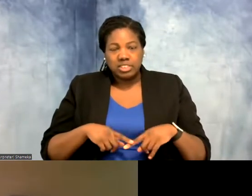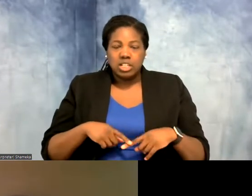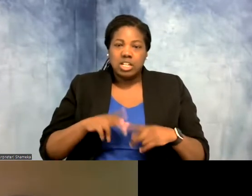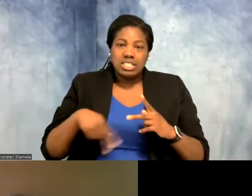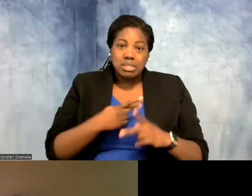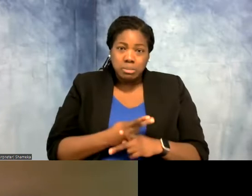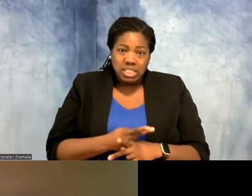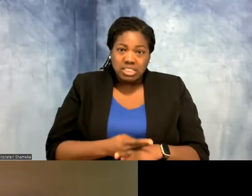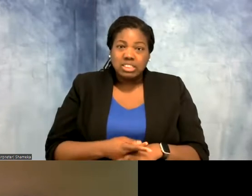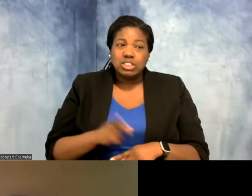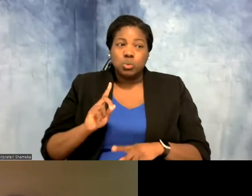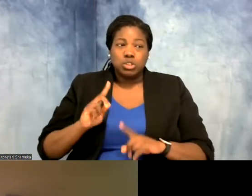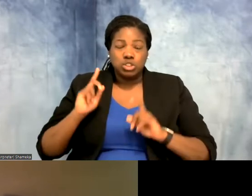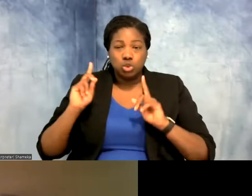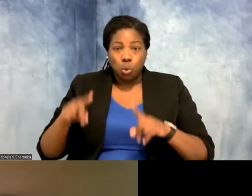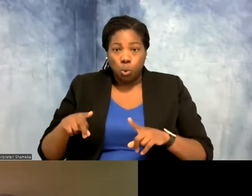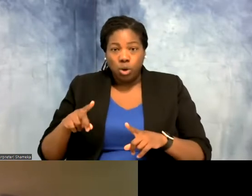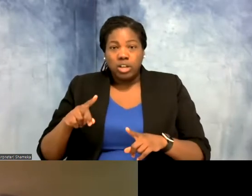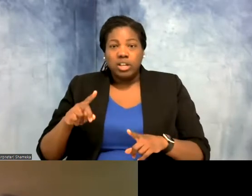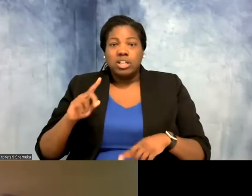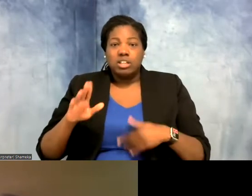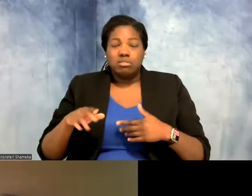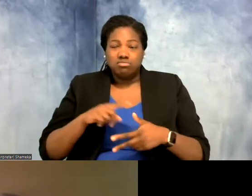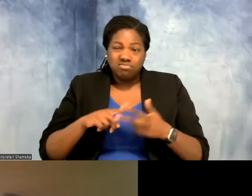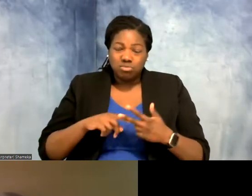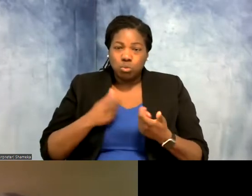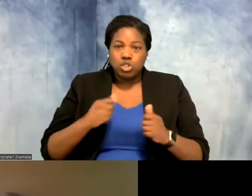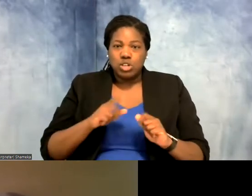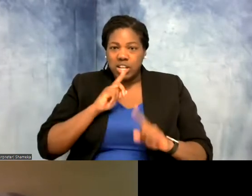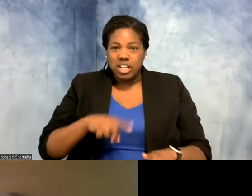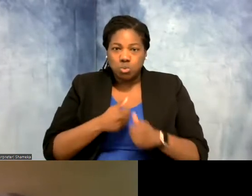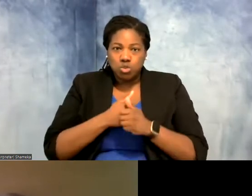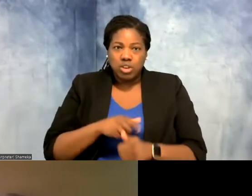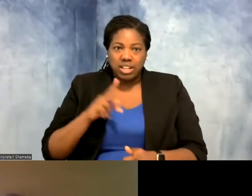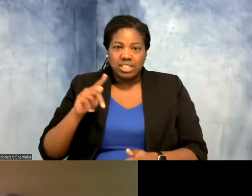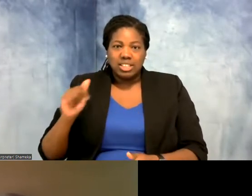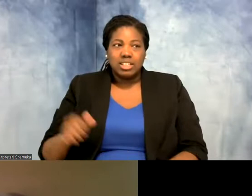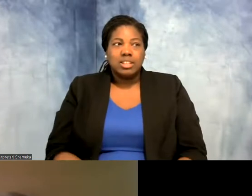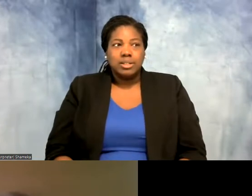it's going, and and when. All those three questions we try to answer with tracking data. again just